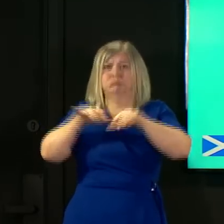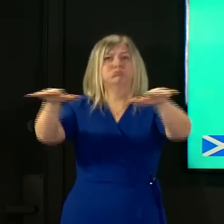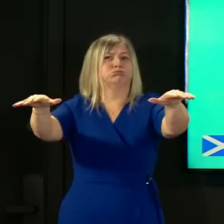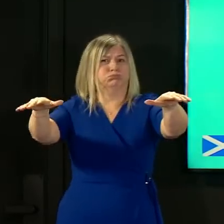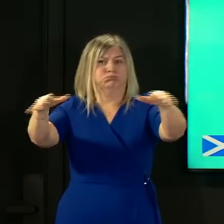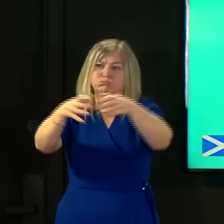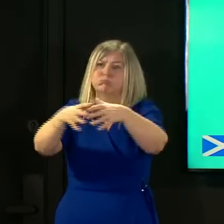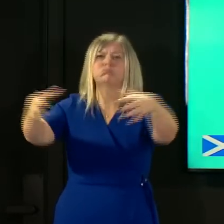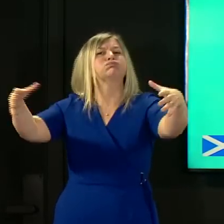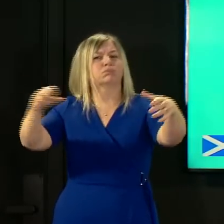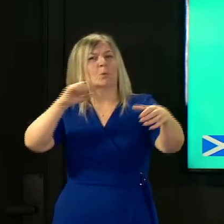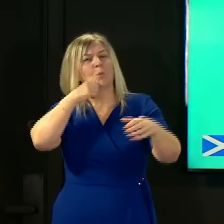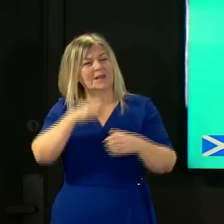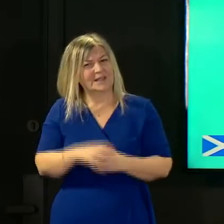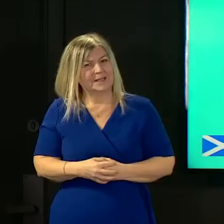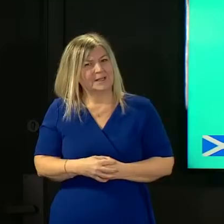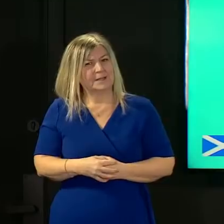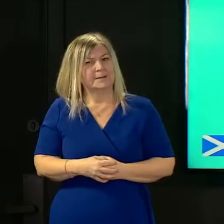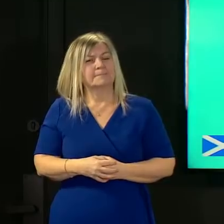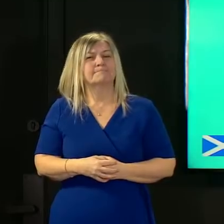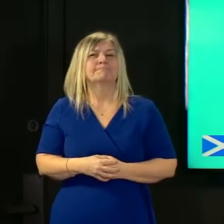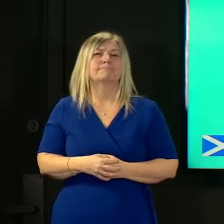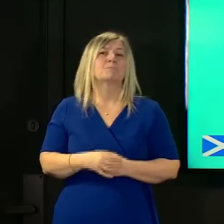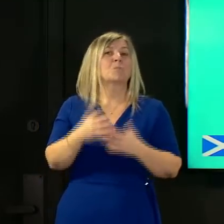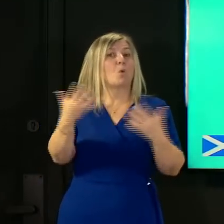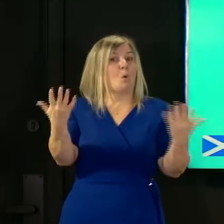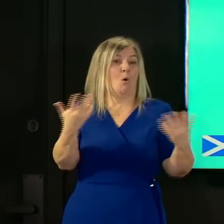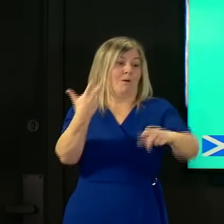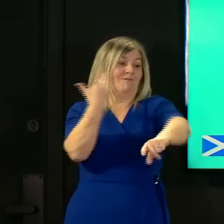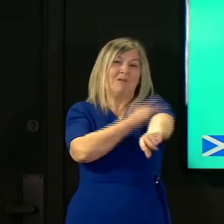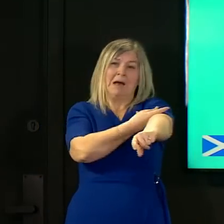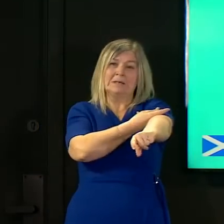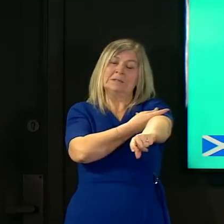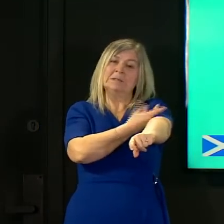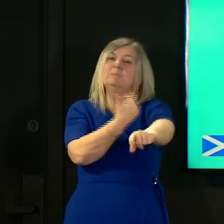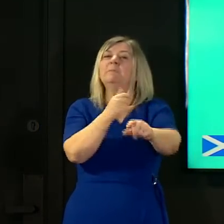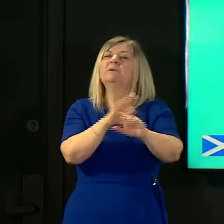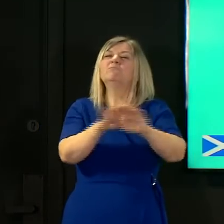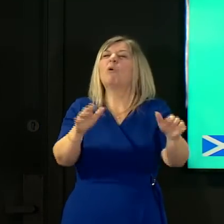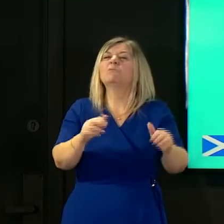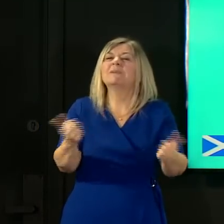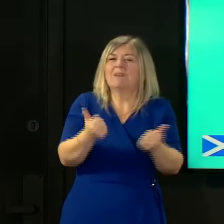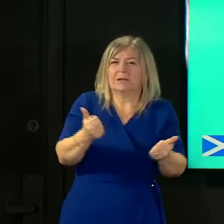to reduce the current vaccine-induced immune response there is still much that we need to